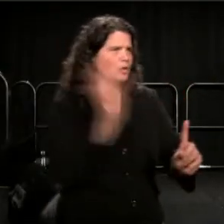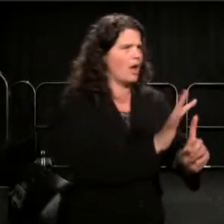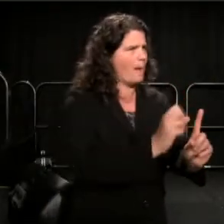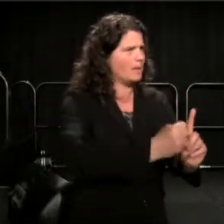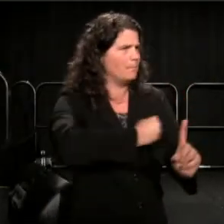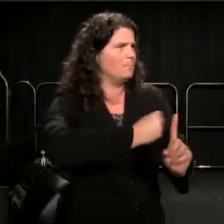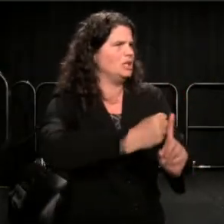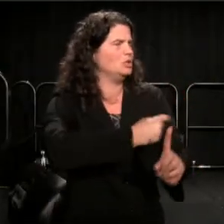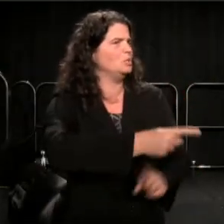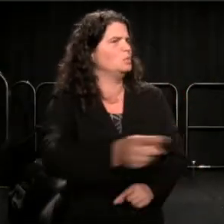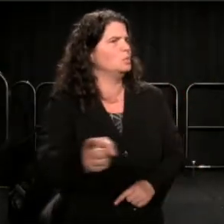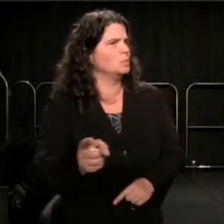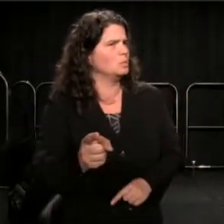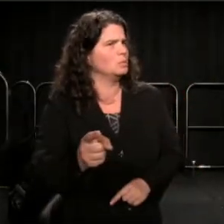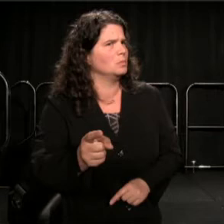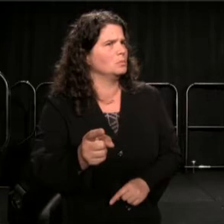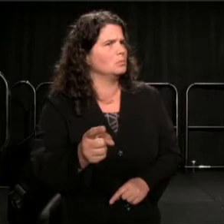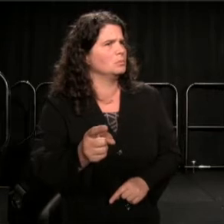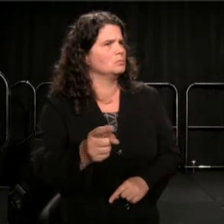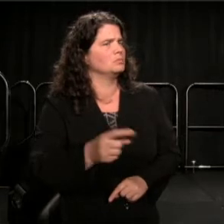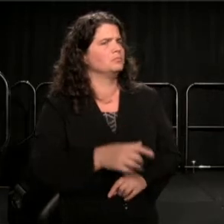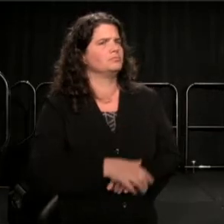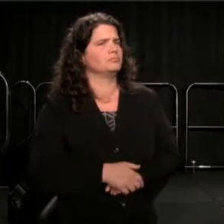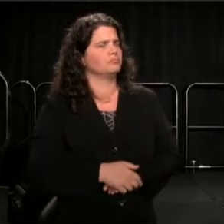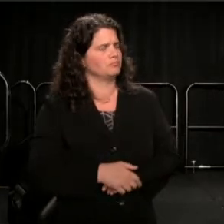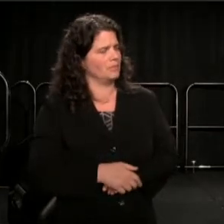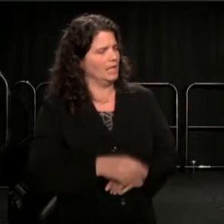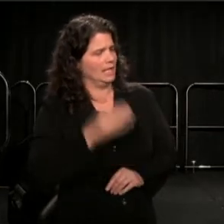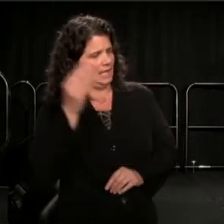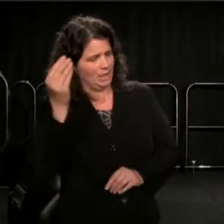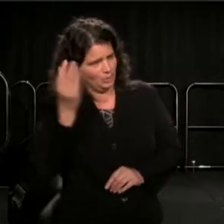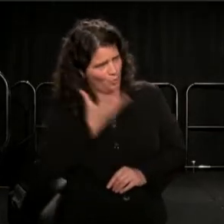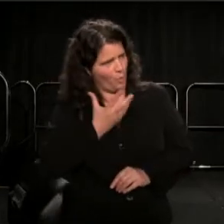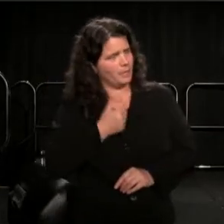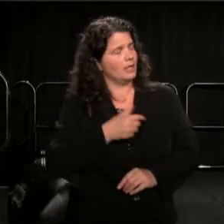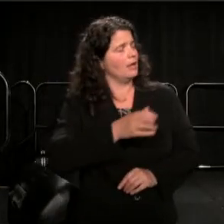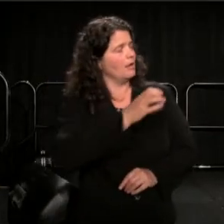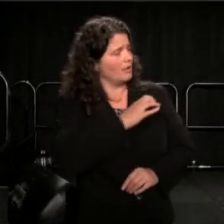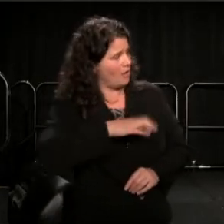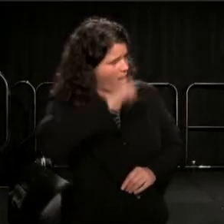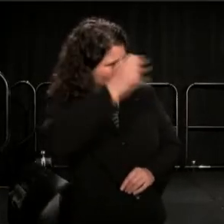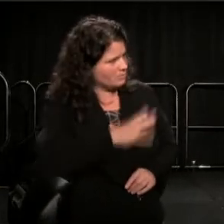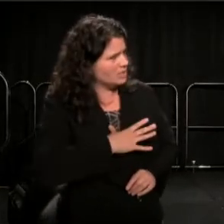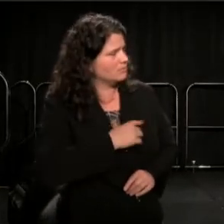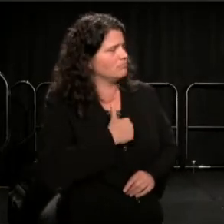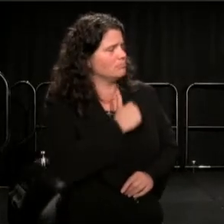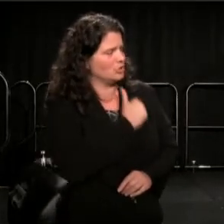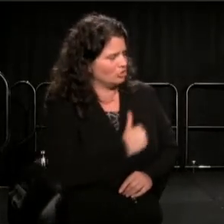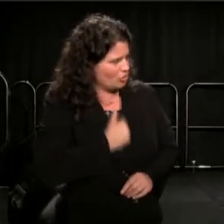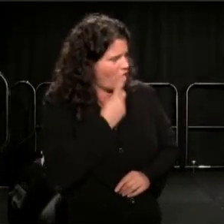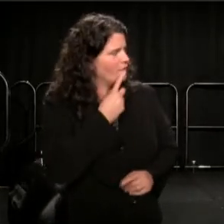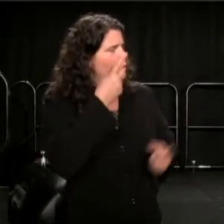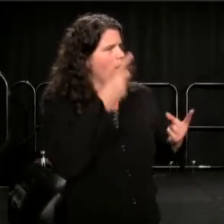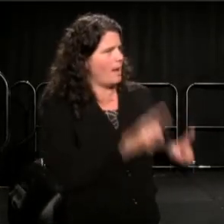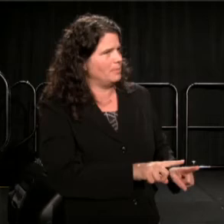and he said, "Congressman, I'm sorry for what happened." I want to apologize.